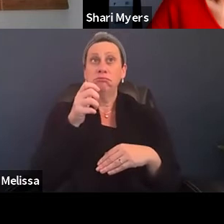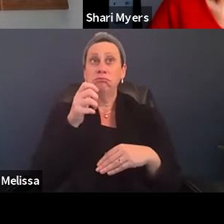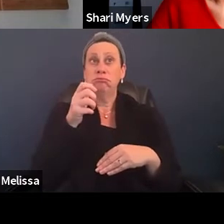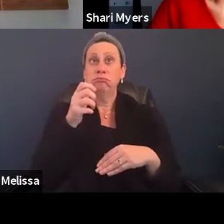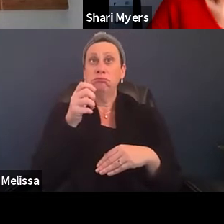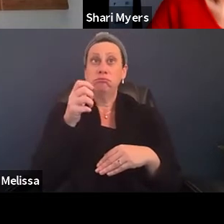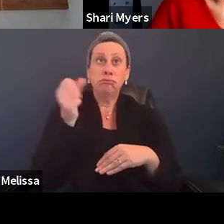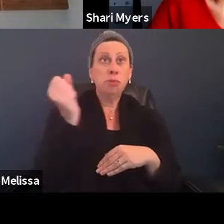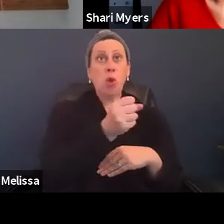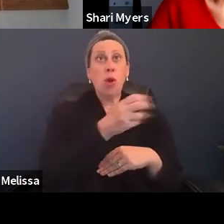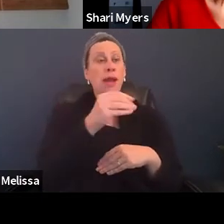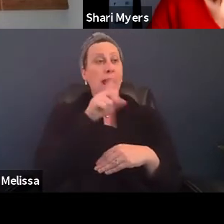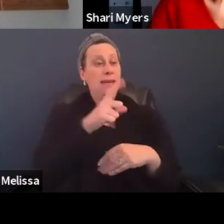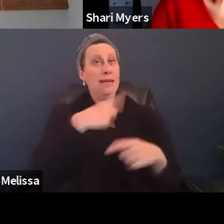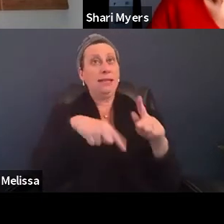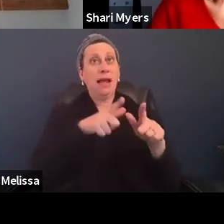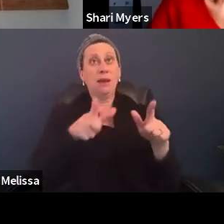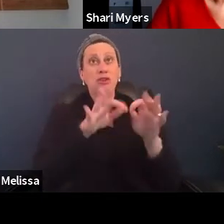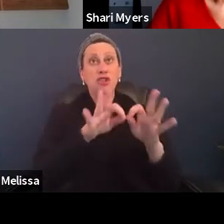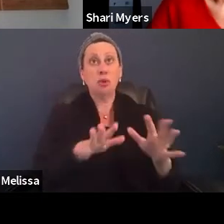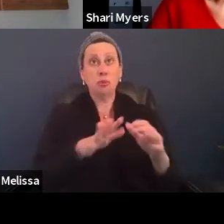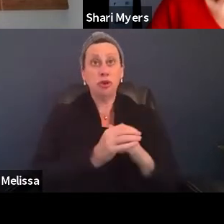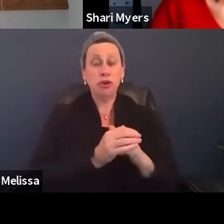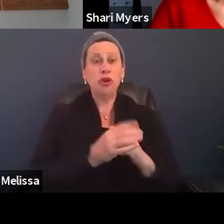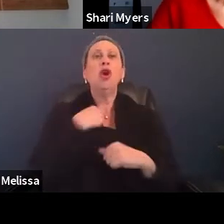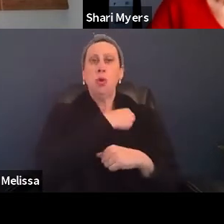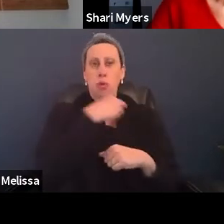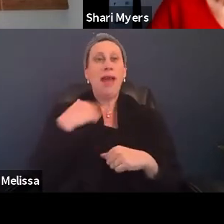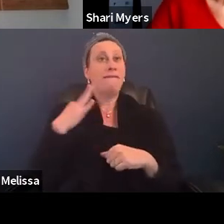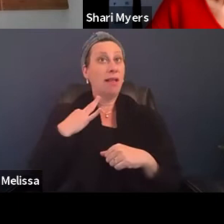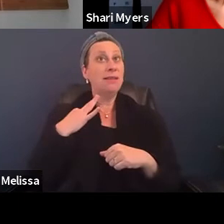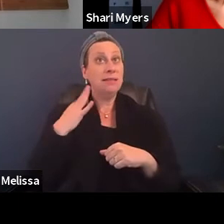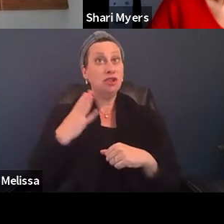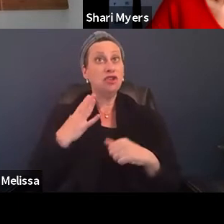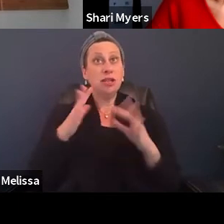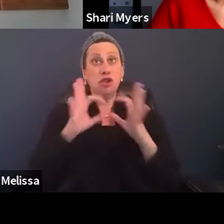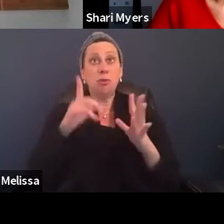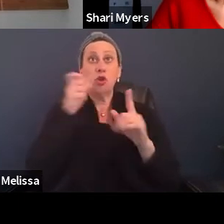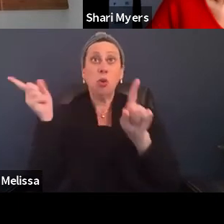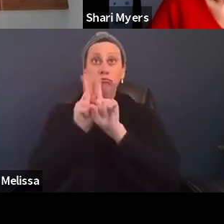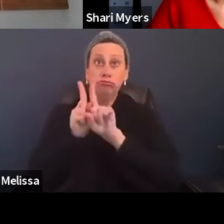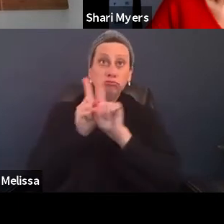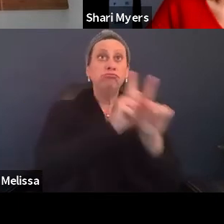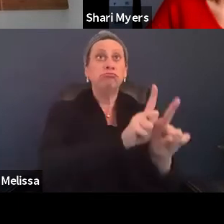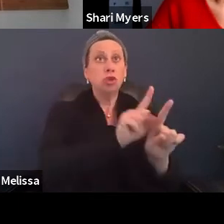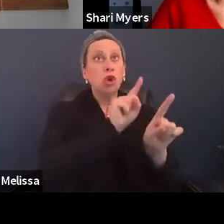needs a sign language interpreter we have volunteer interpreters who will go with them and accompany them for the entire time